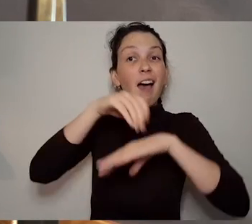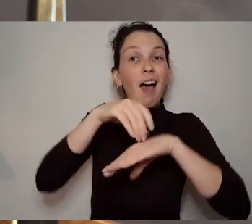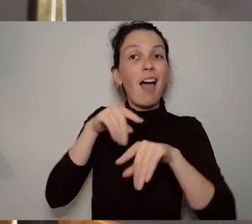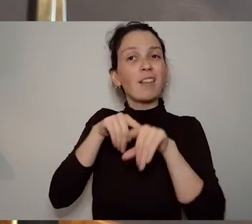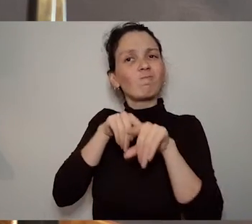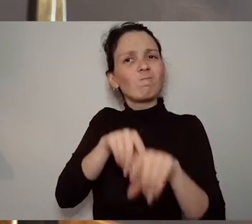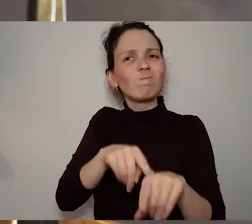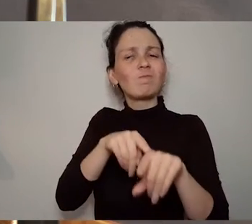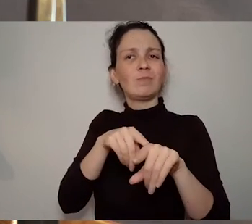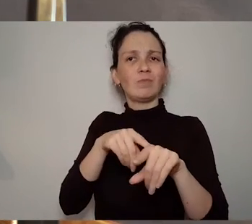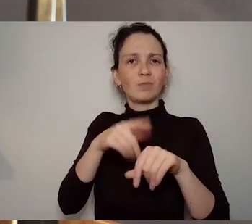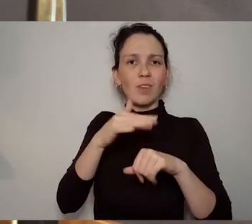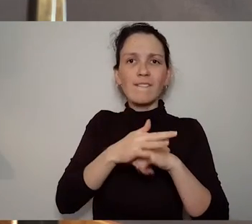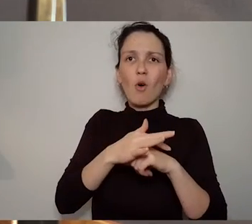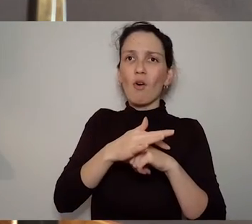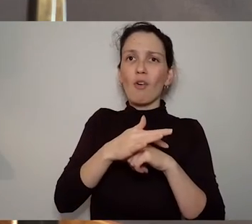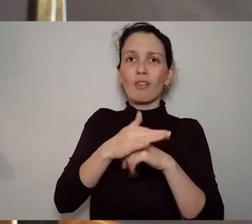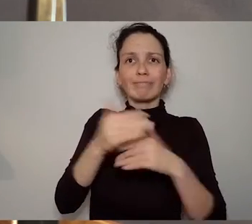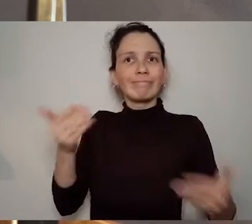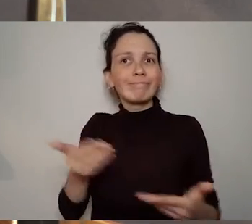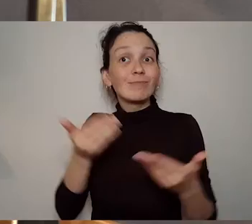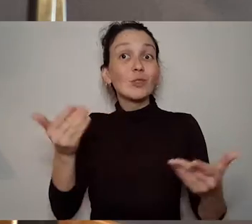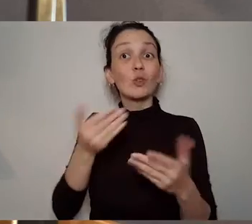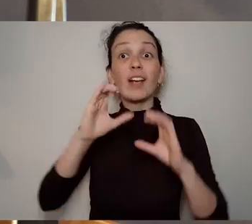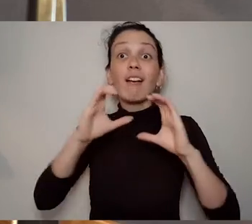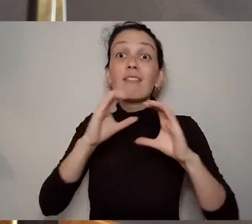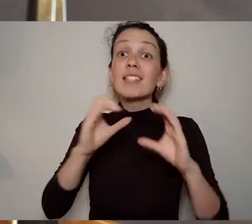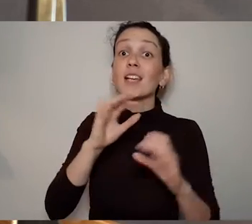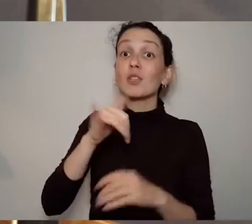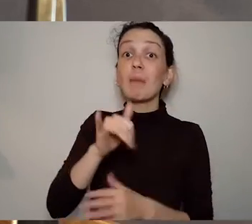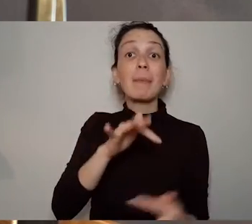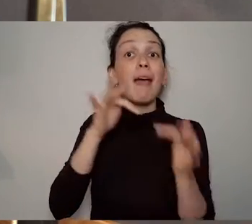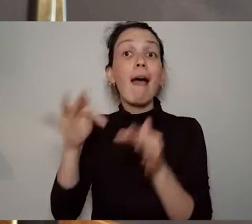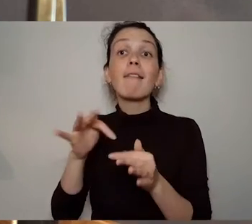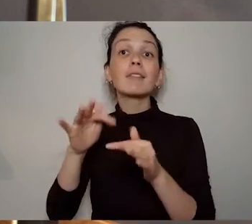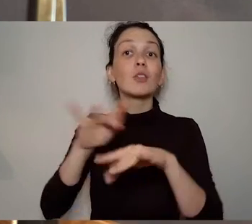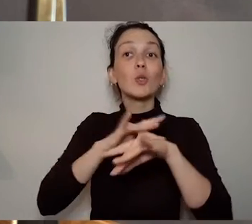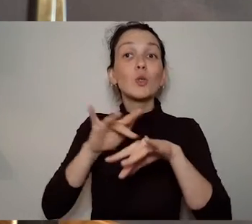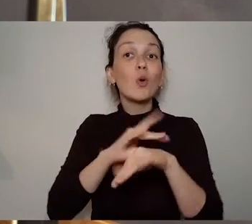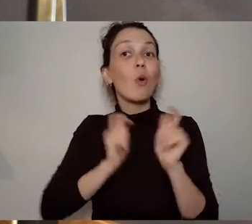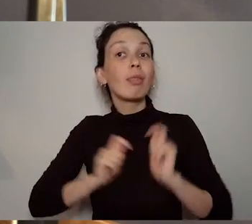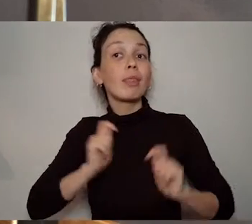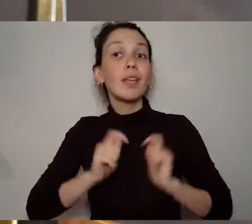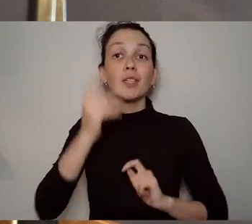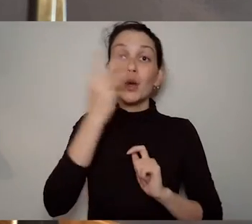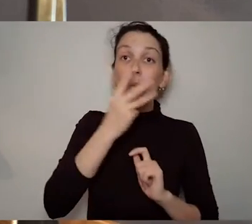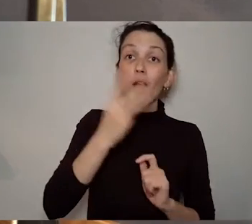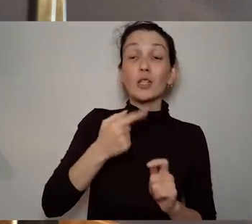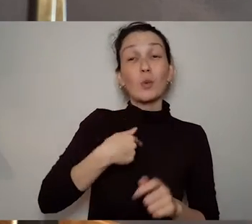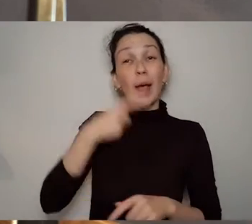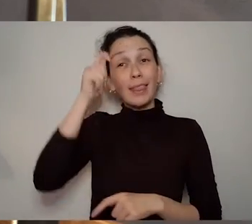project is following within a long trajectory of of feminist thought and practice.